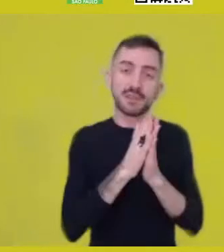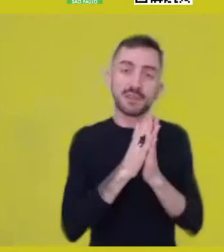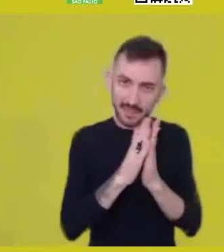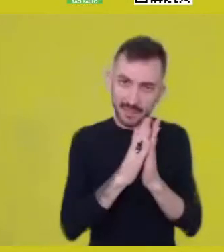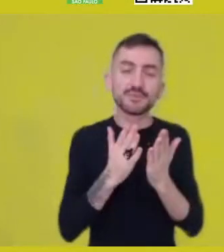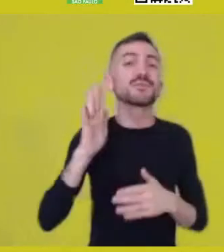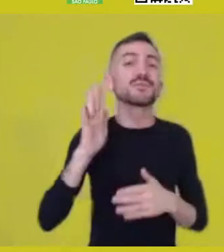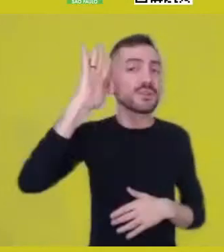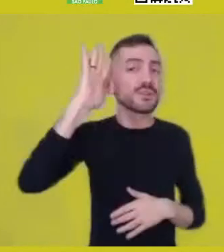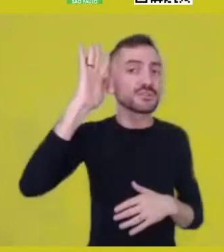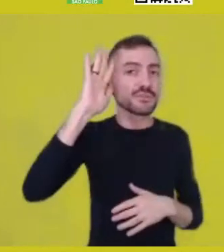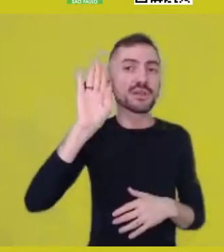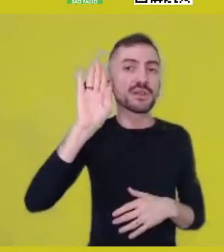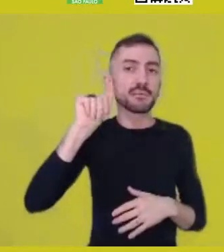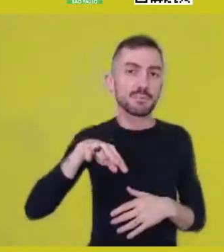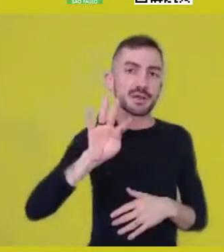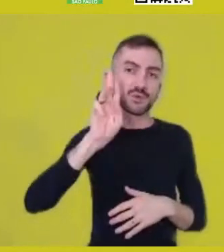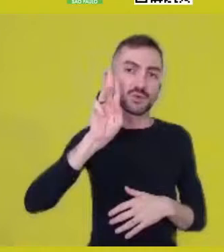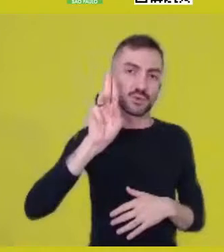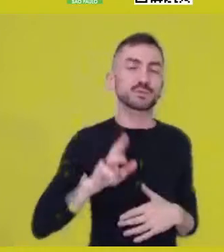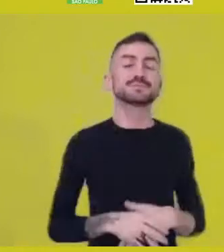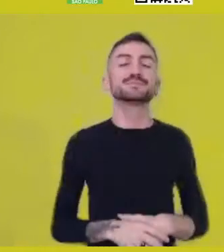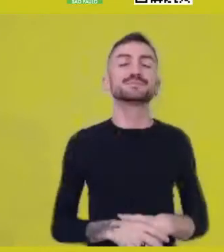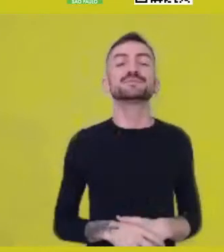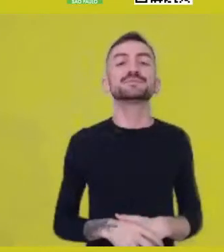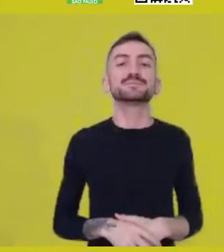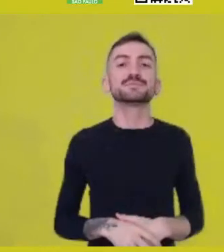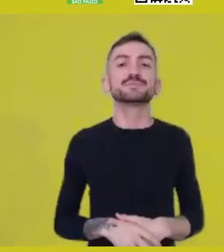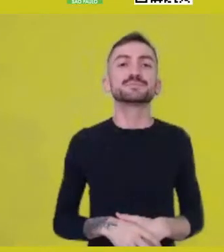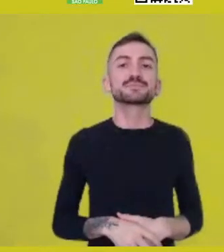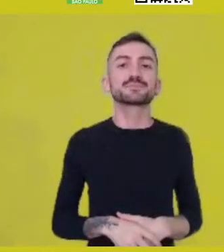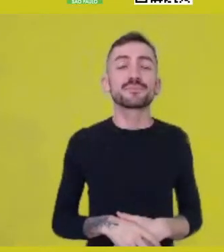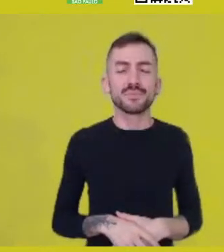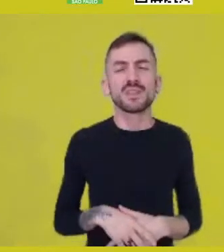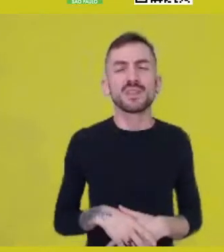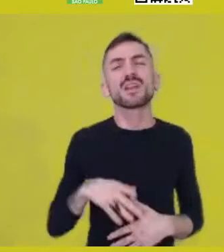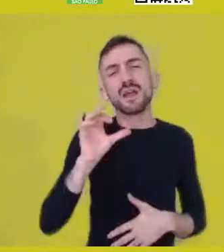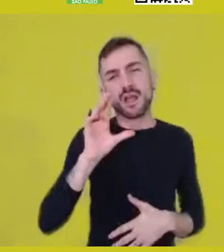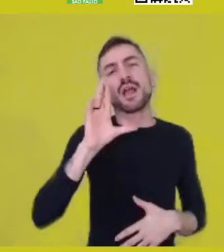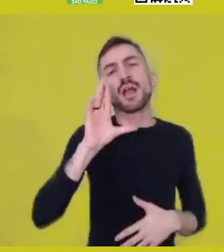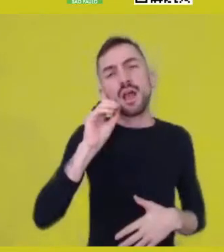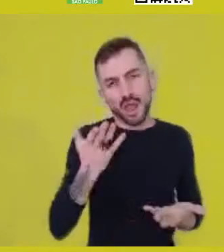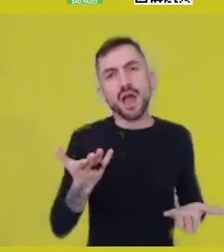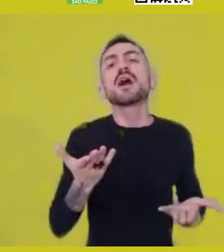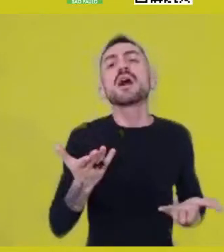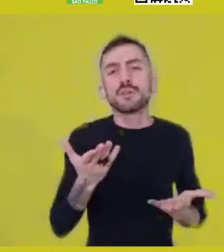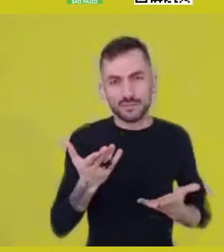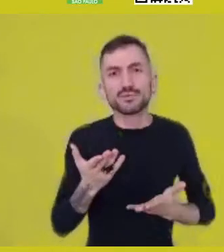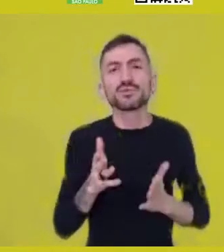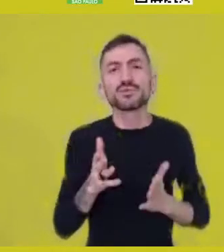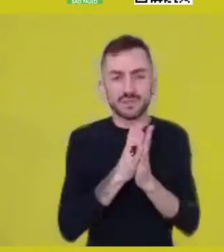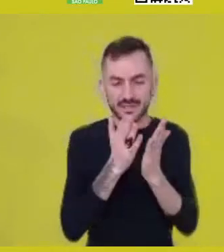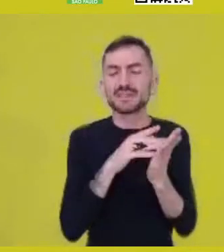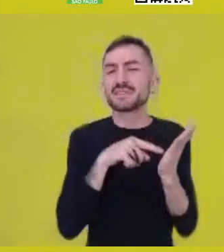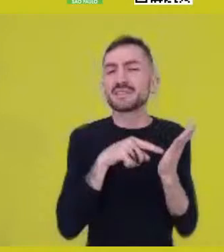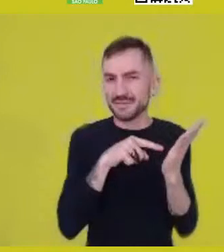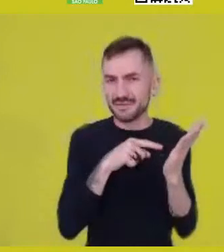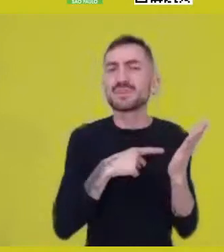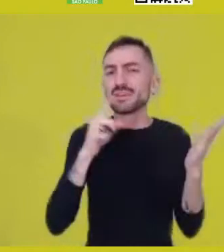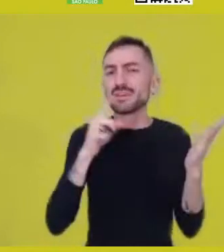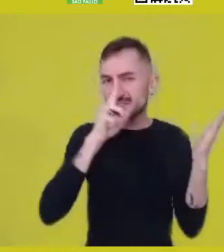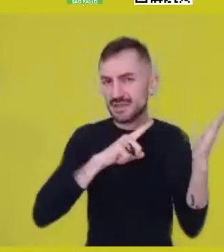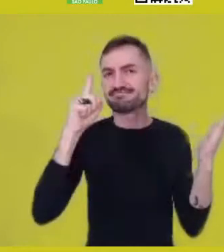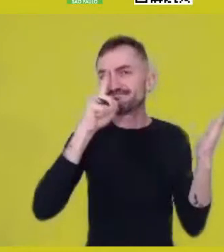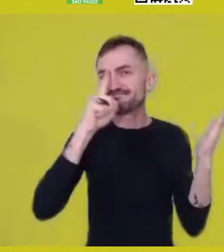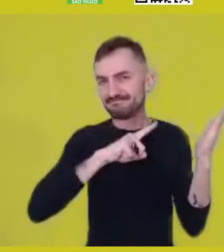Of course, there are several questions in this book, in this work,